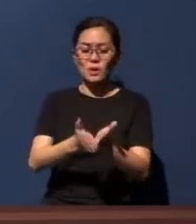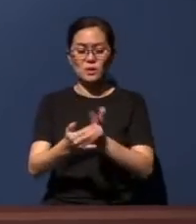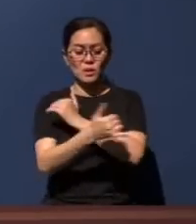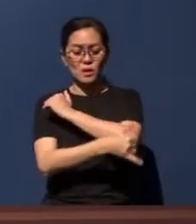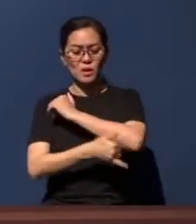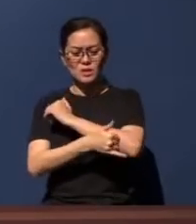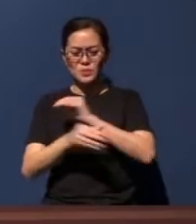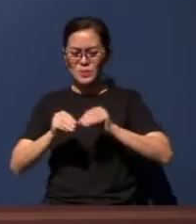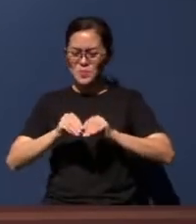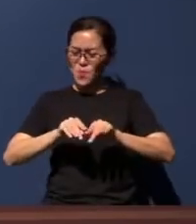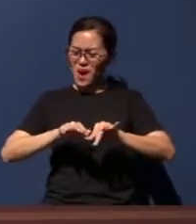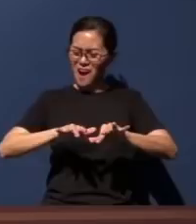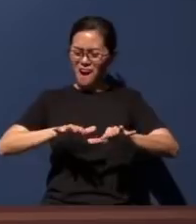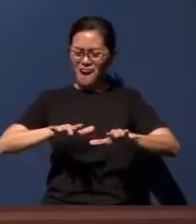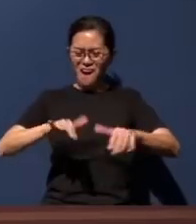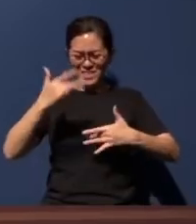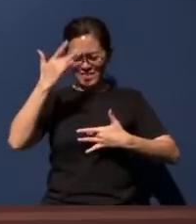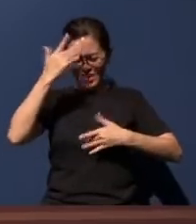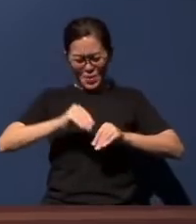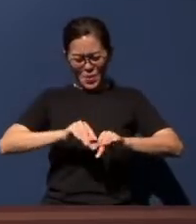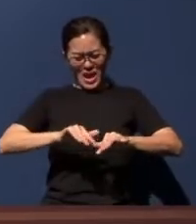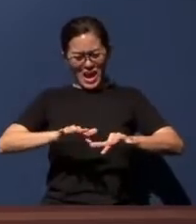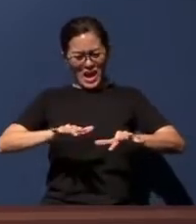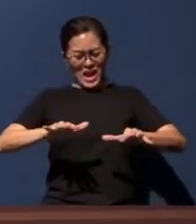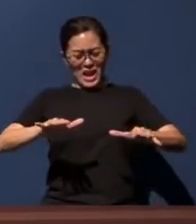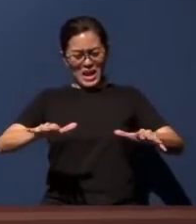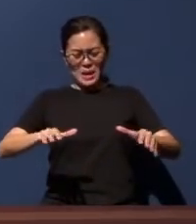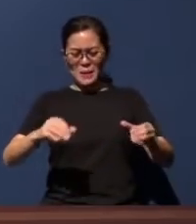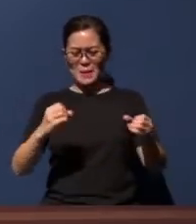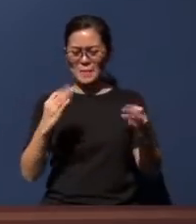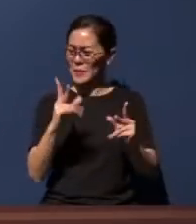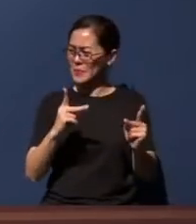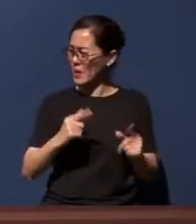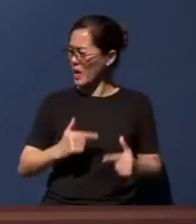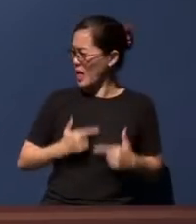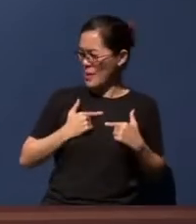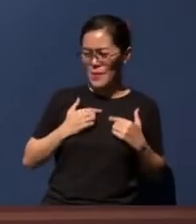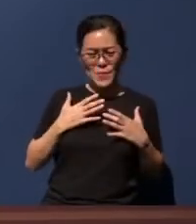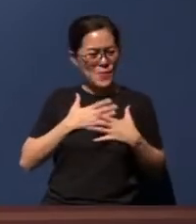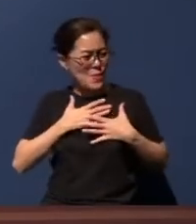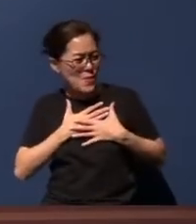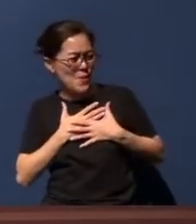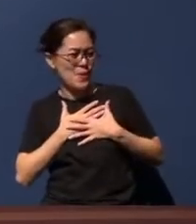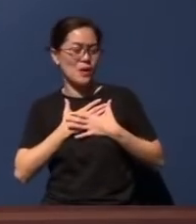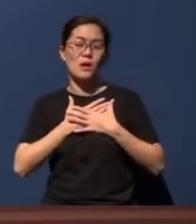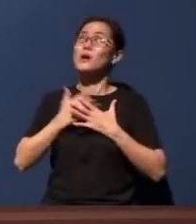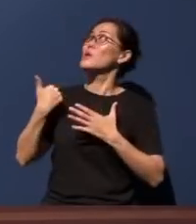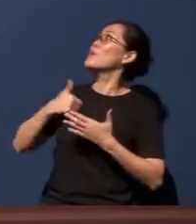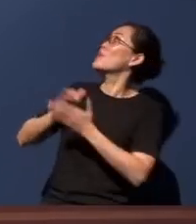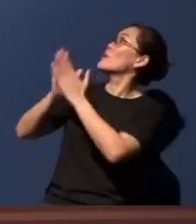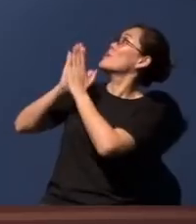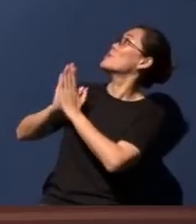is so widespread, and where people are living in fear, oh God we pray for your protection.